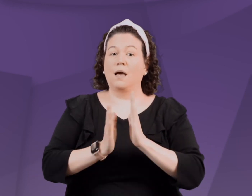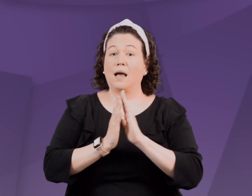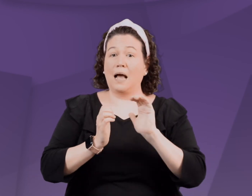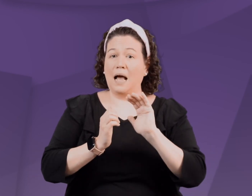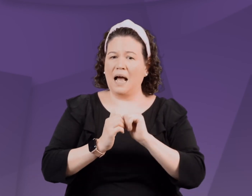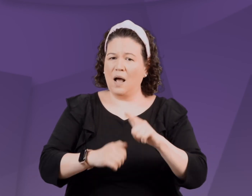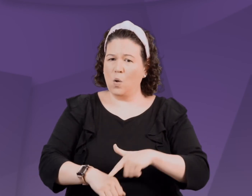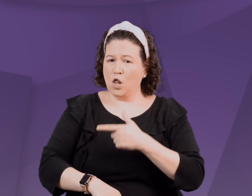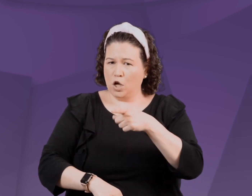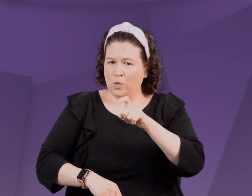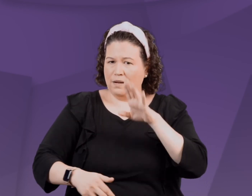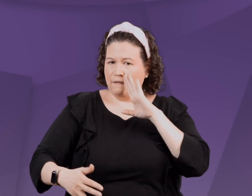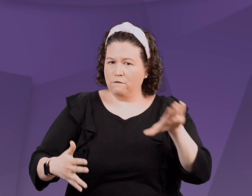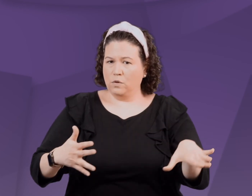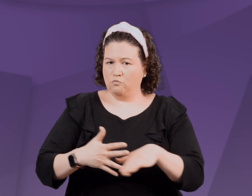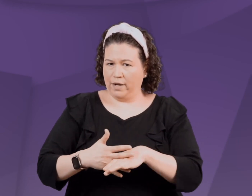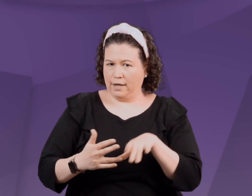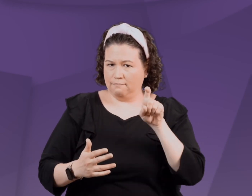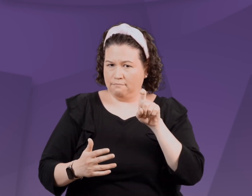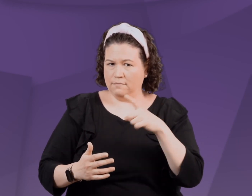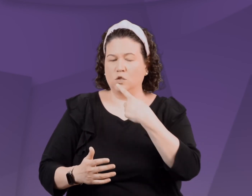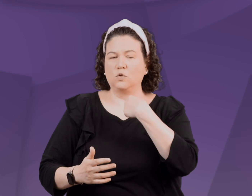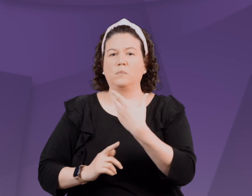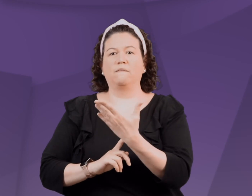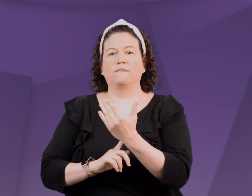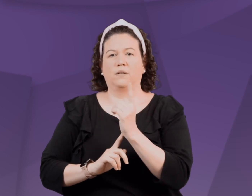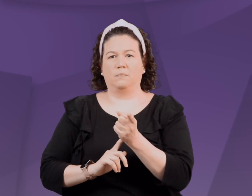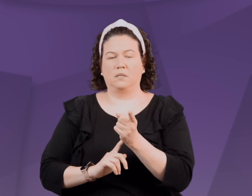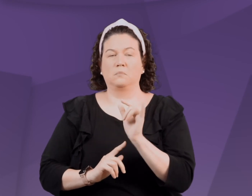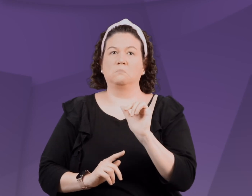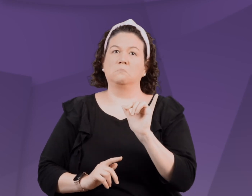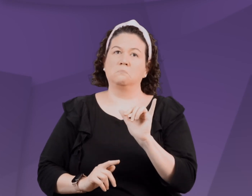I asked her how long she needed and she told me 15 minutes.